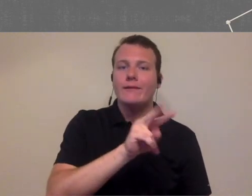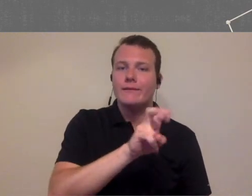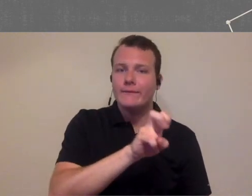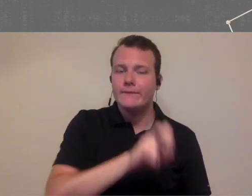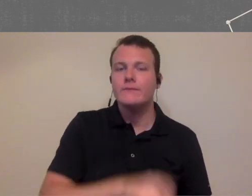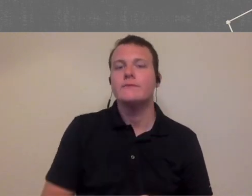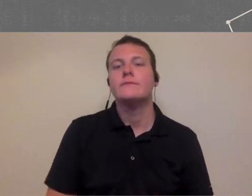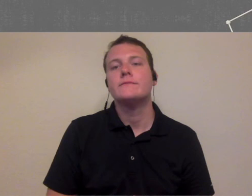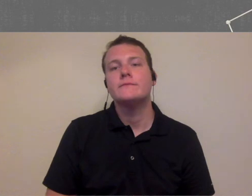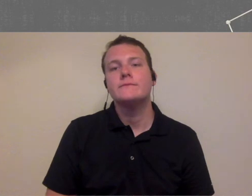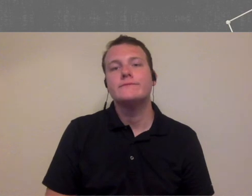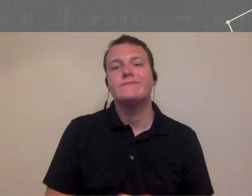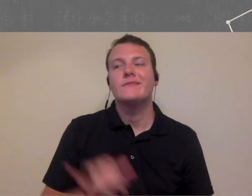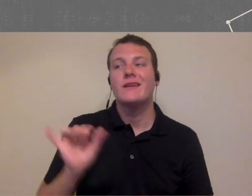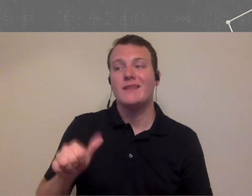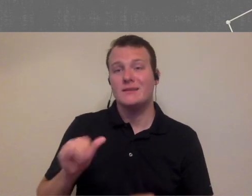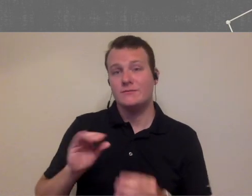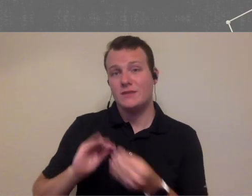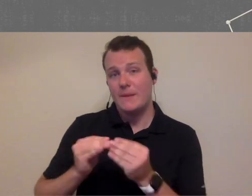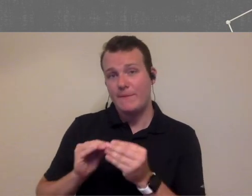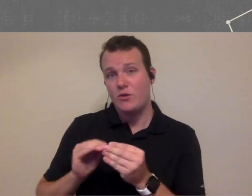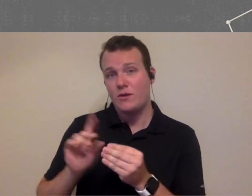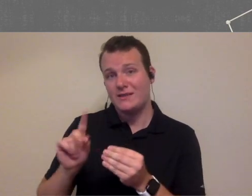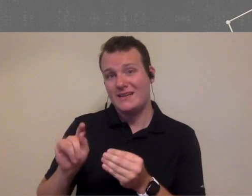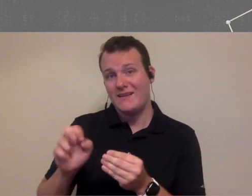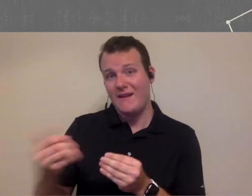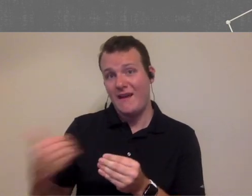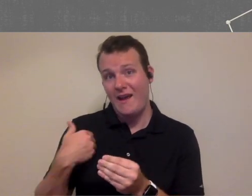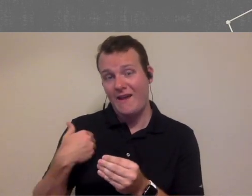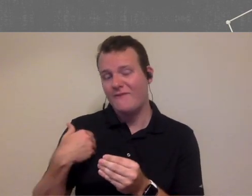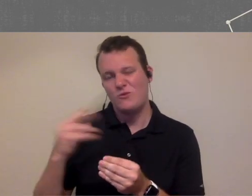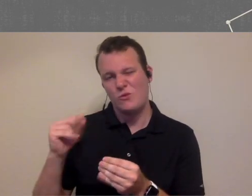confirmation so no really solid data there but I can tell you those methods